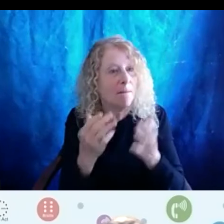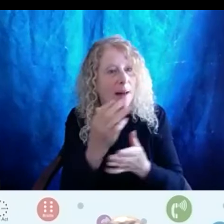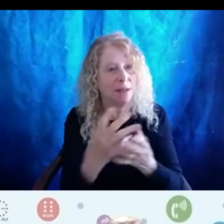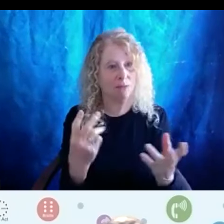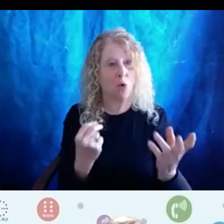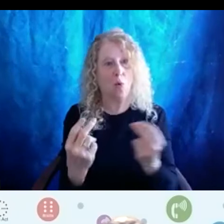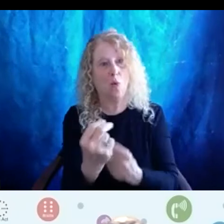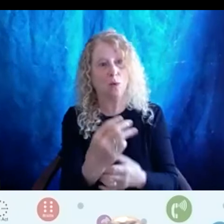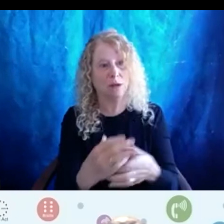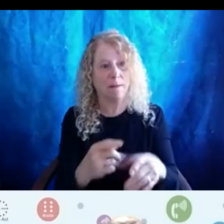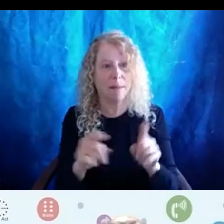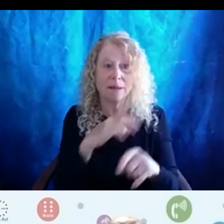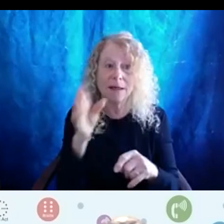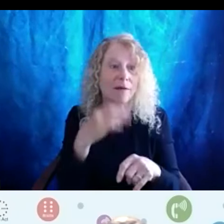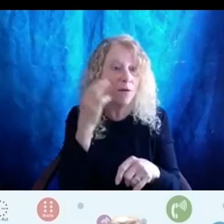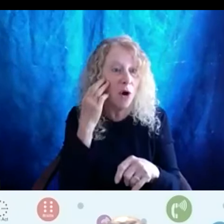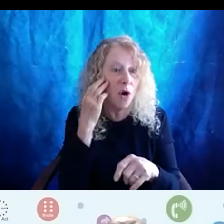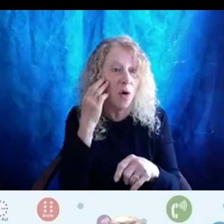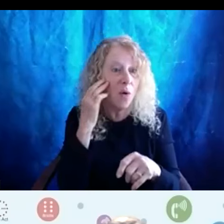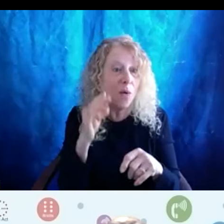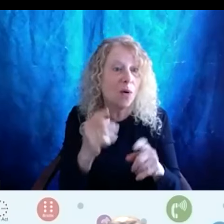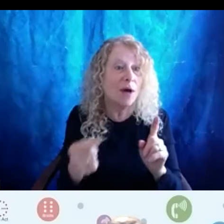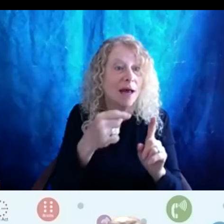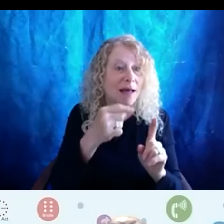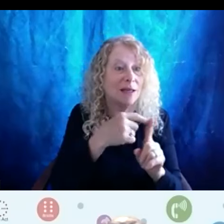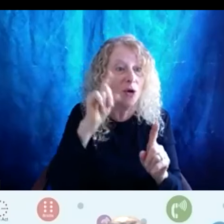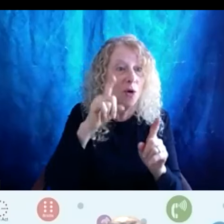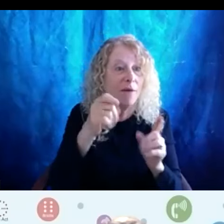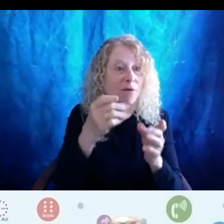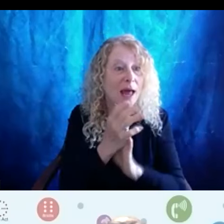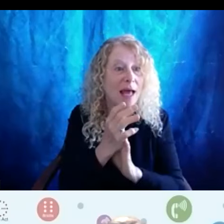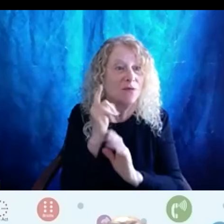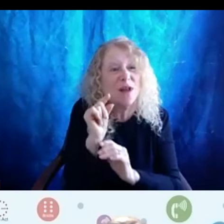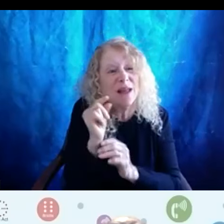You never know until you ask, right? Even for little things, you never know.